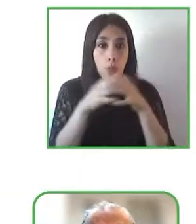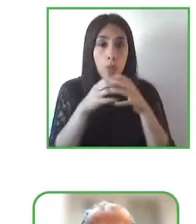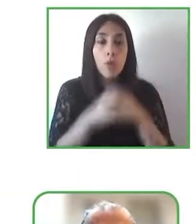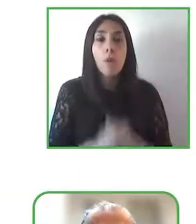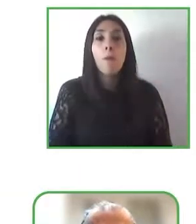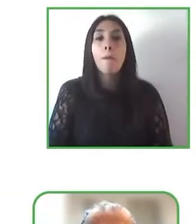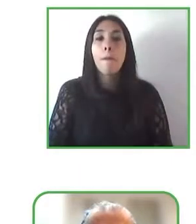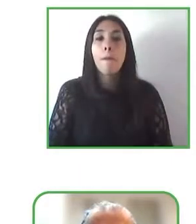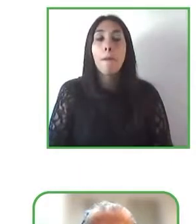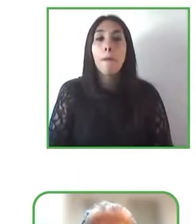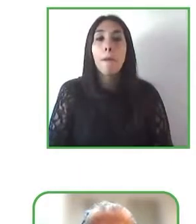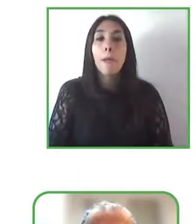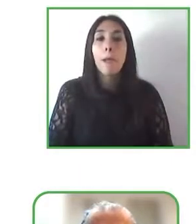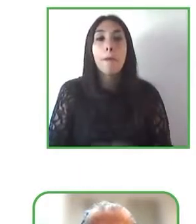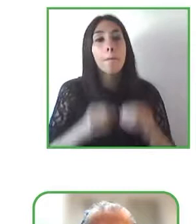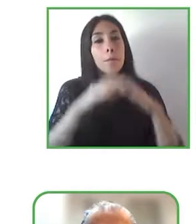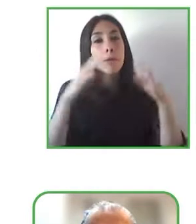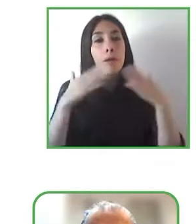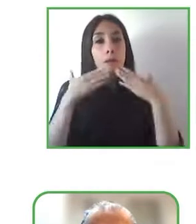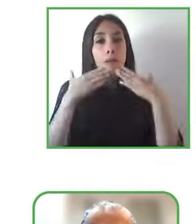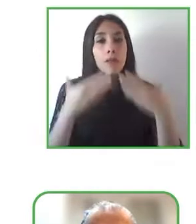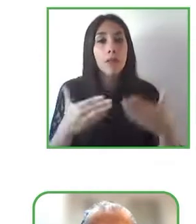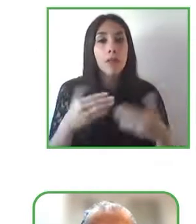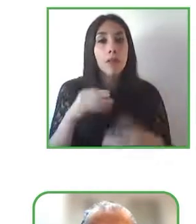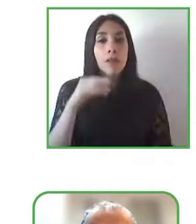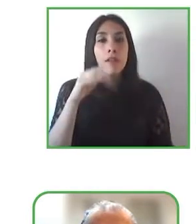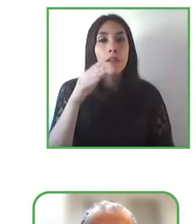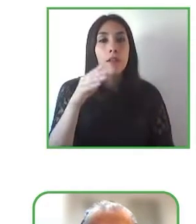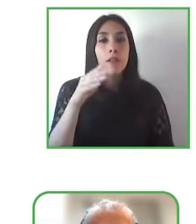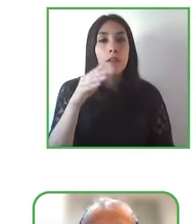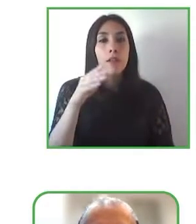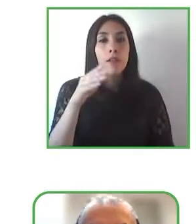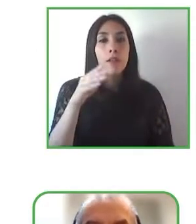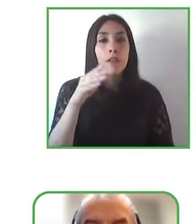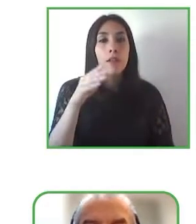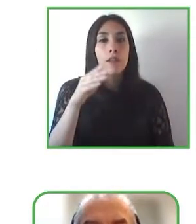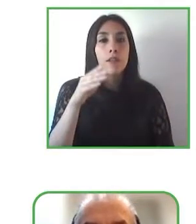Thank you very much, Carla. And will go to José.